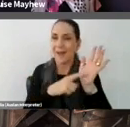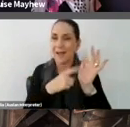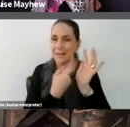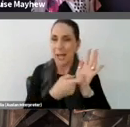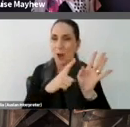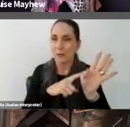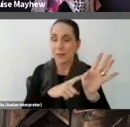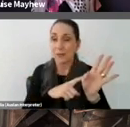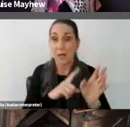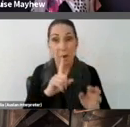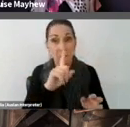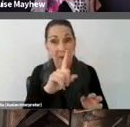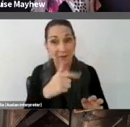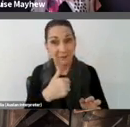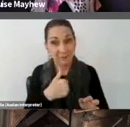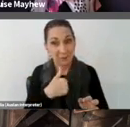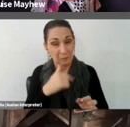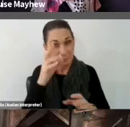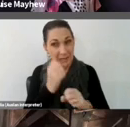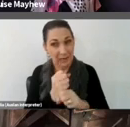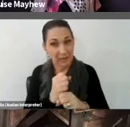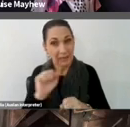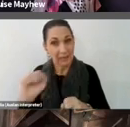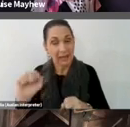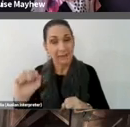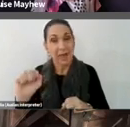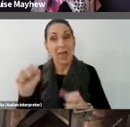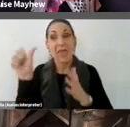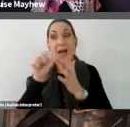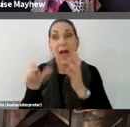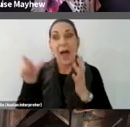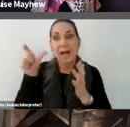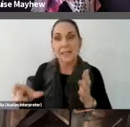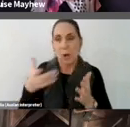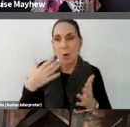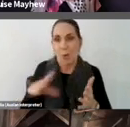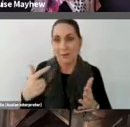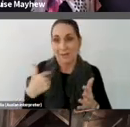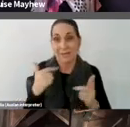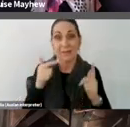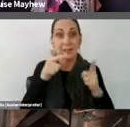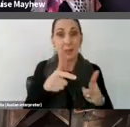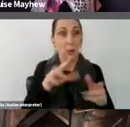these artists asked us to take these lessons into everyday life, to maybe